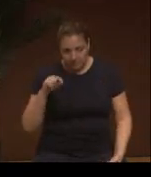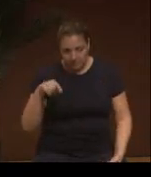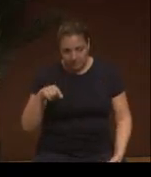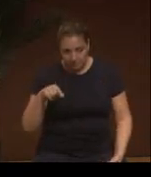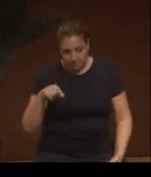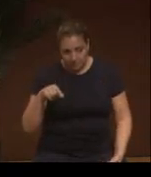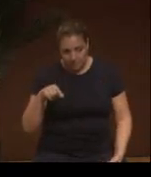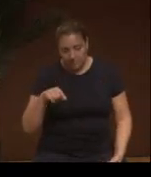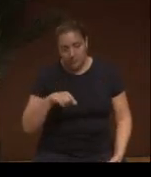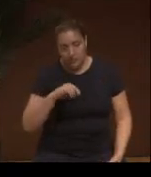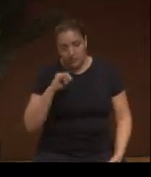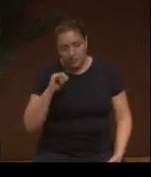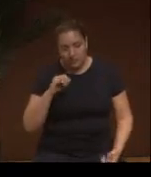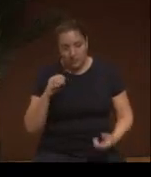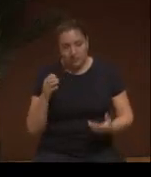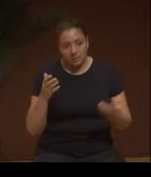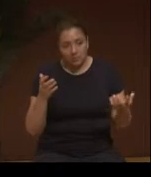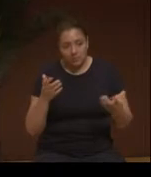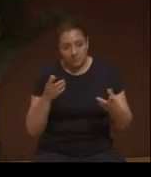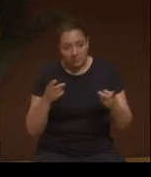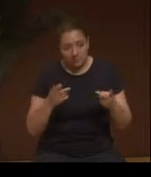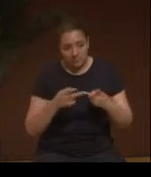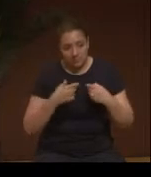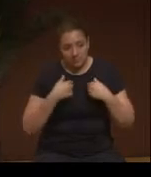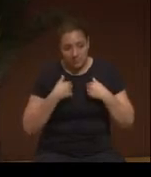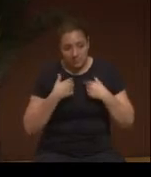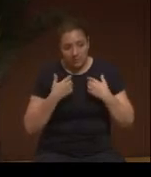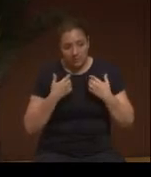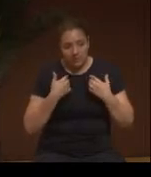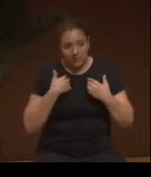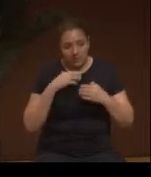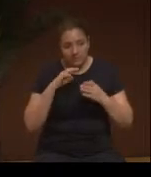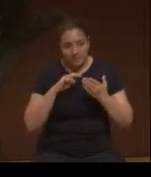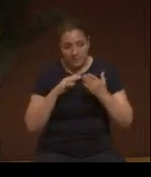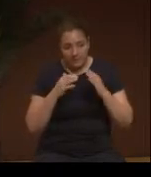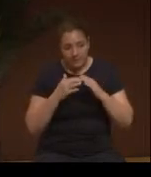what place do people like me have in the community, and particularly at the medicine table?